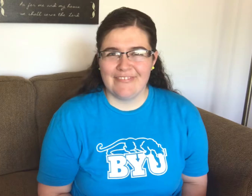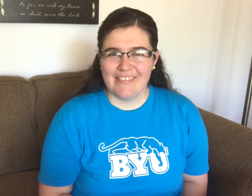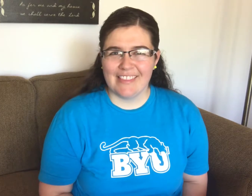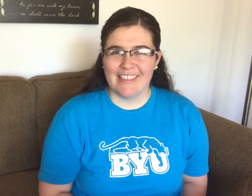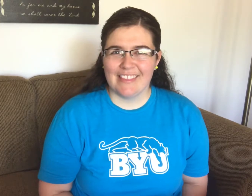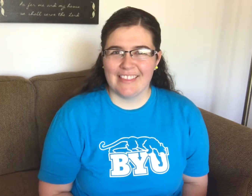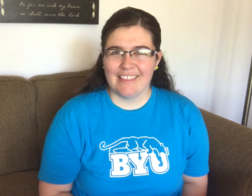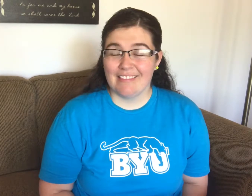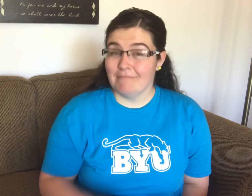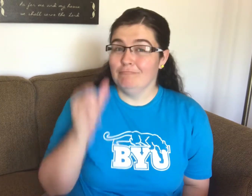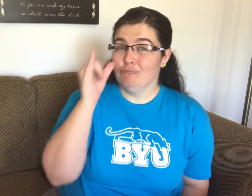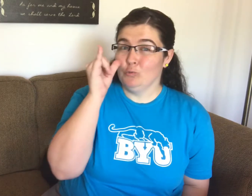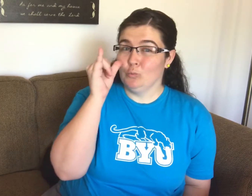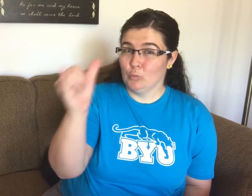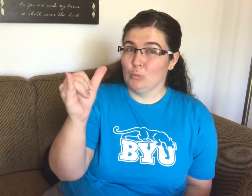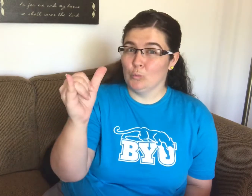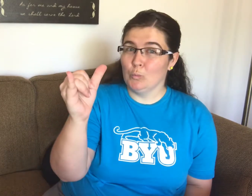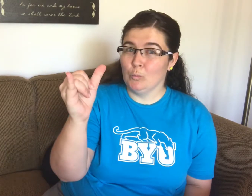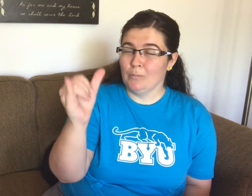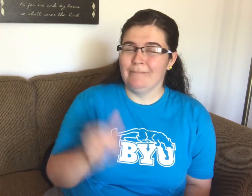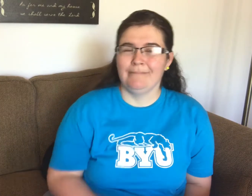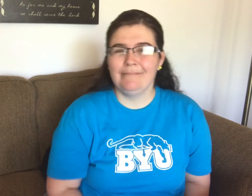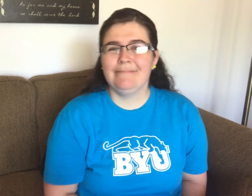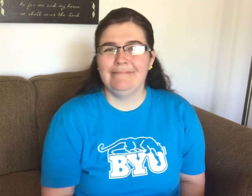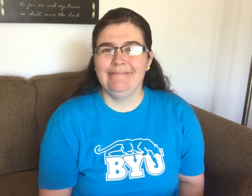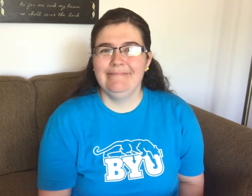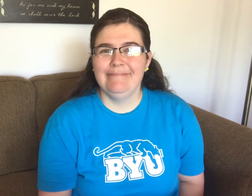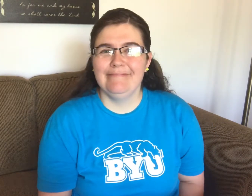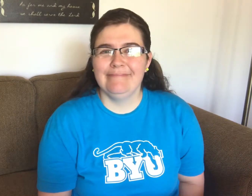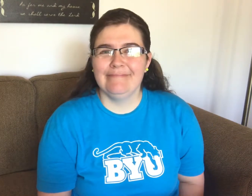Italian Sign Language for YOUTUBE